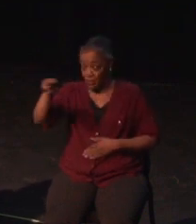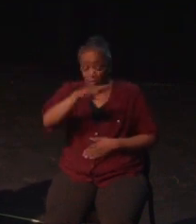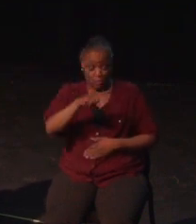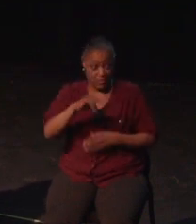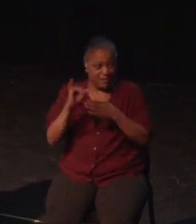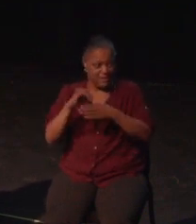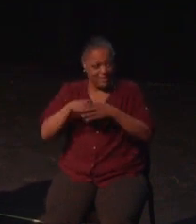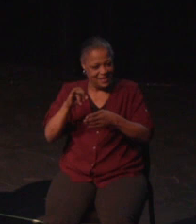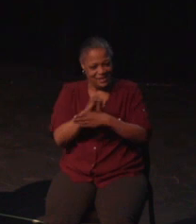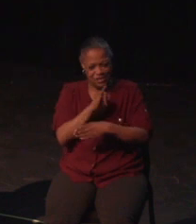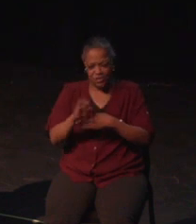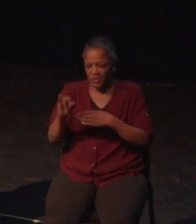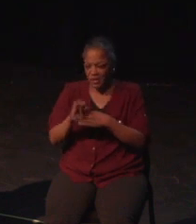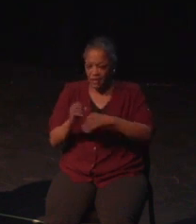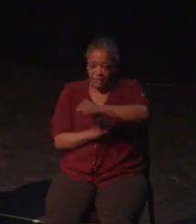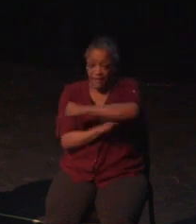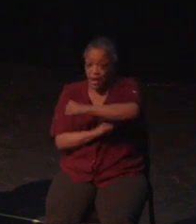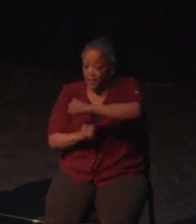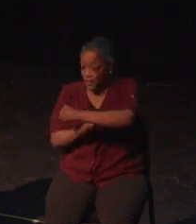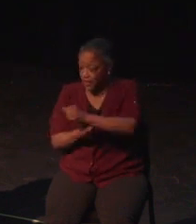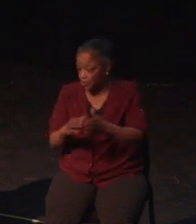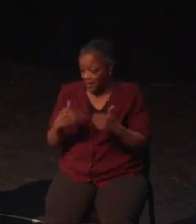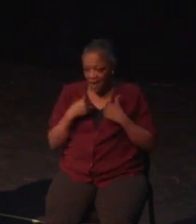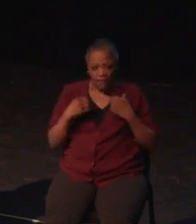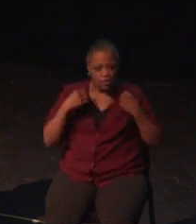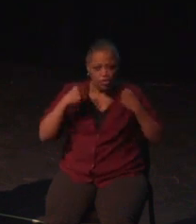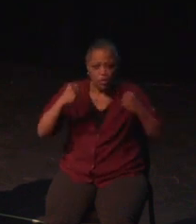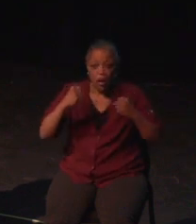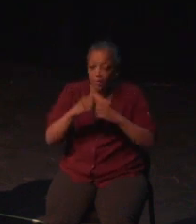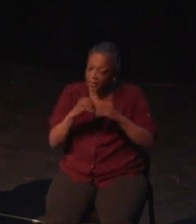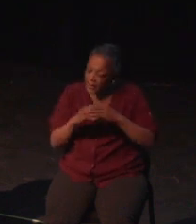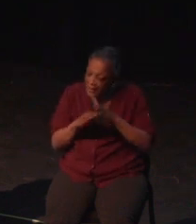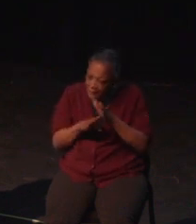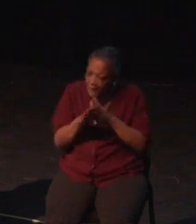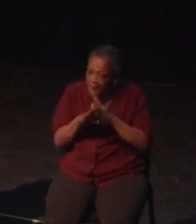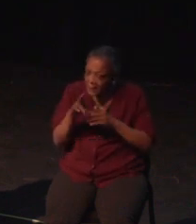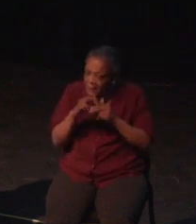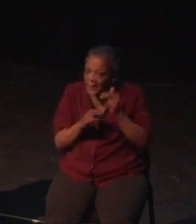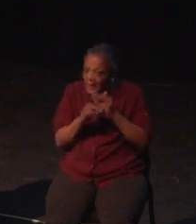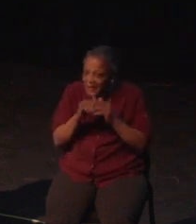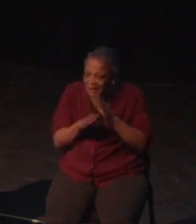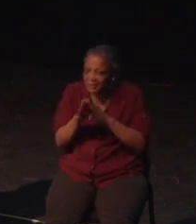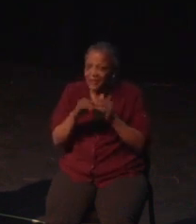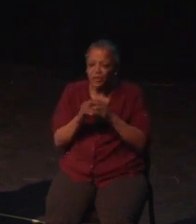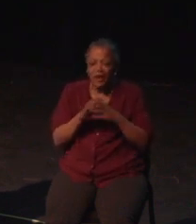I persevered and I did manage to finish the main story,